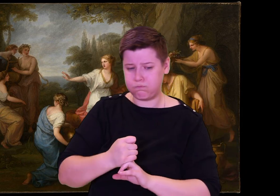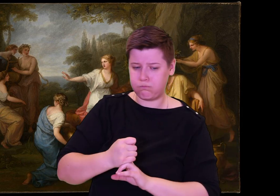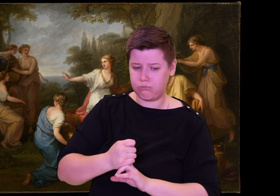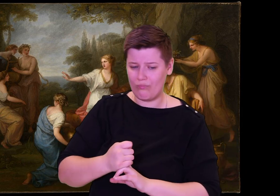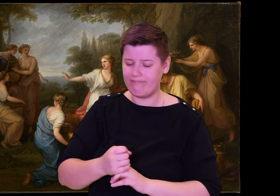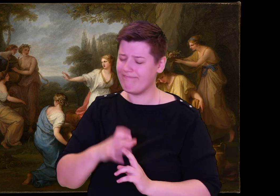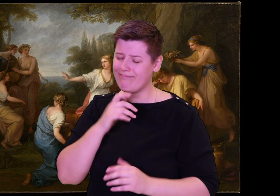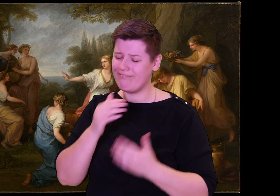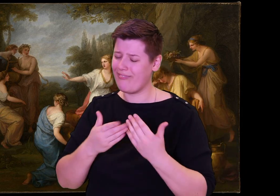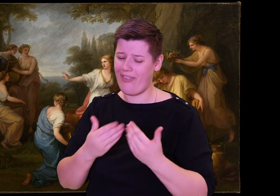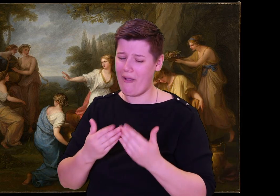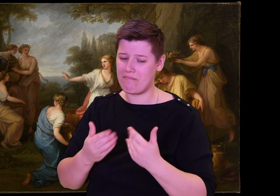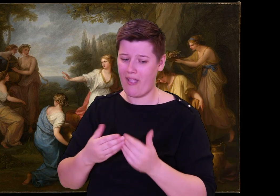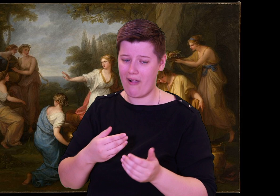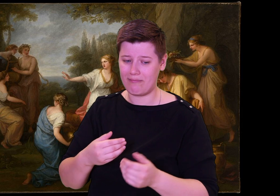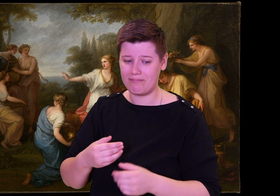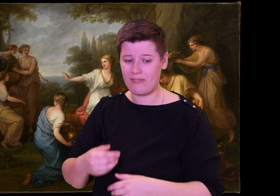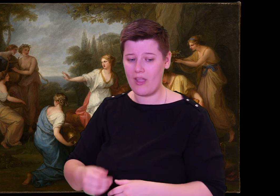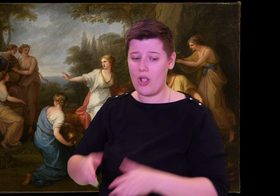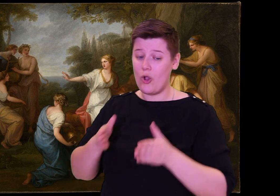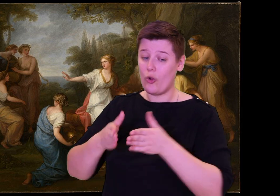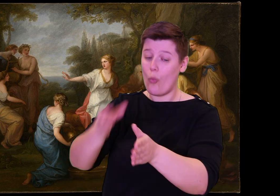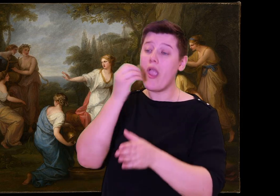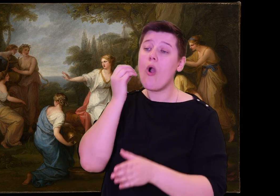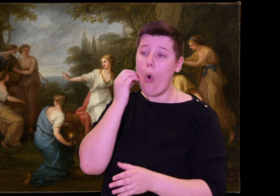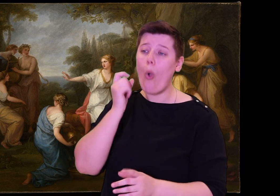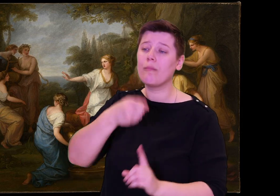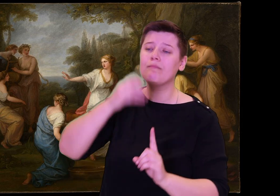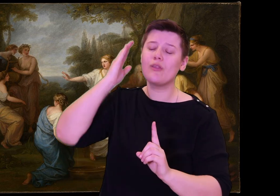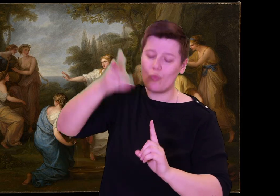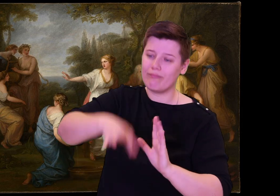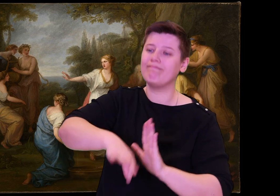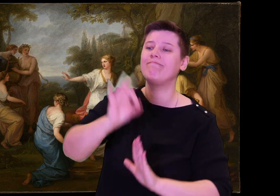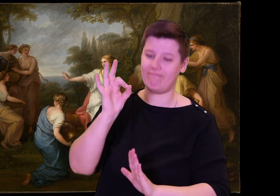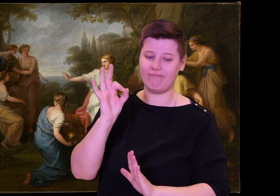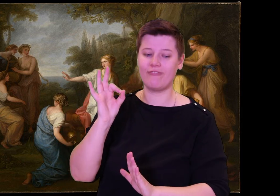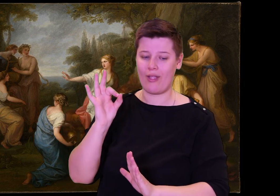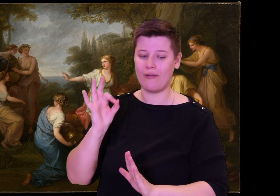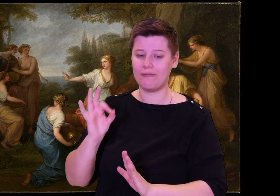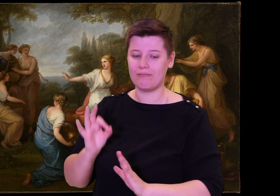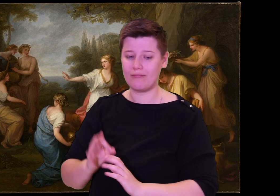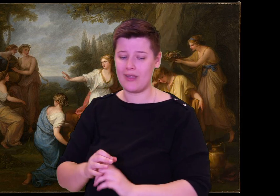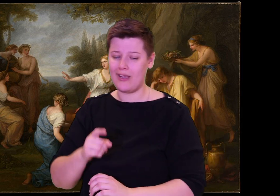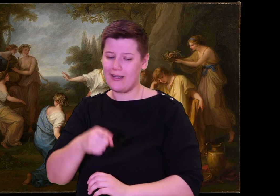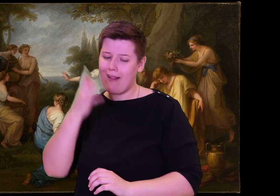of iron hold him fast. He will devise a means of getting home.